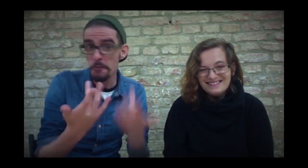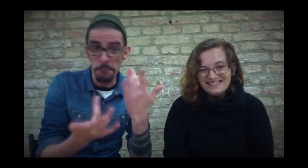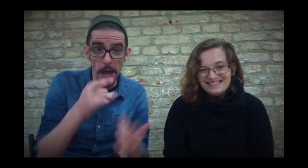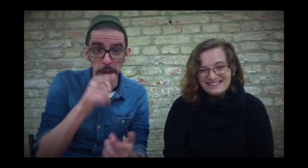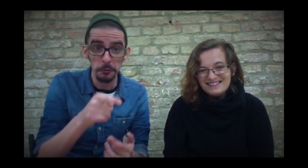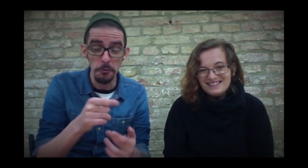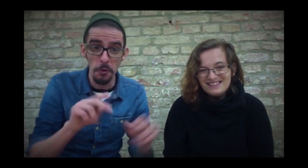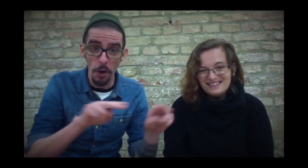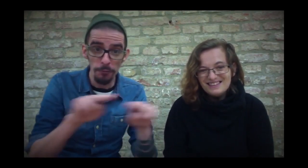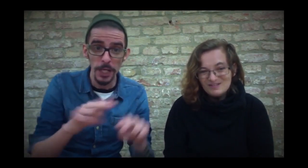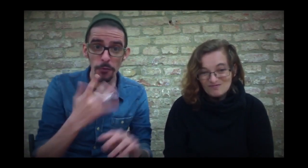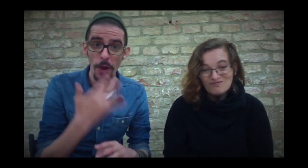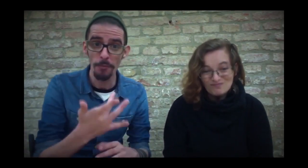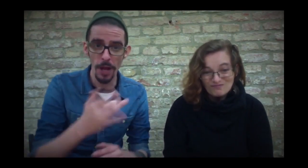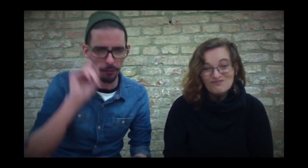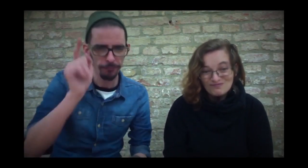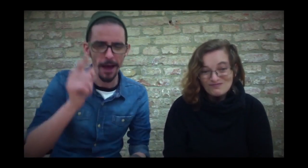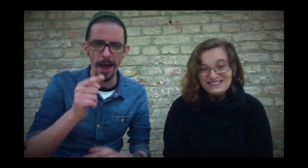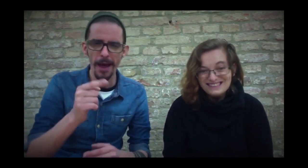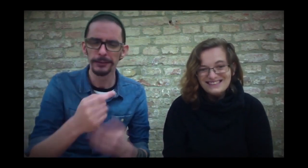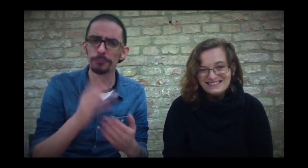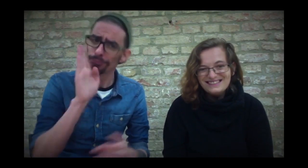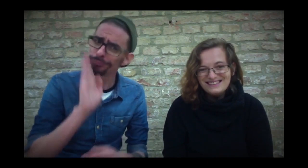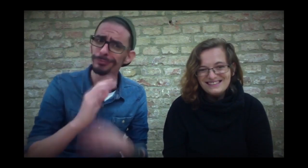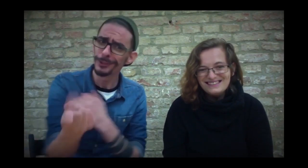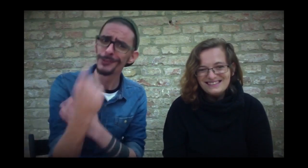Maybe you have a recommendation of a video for us.